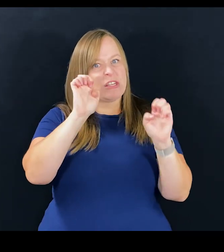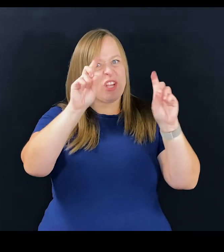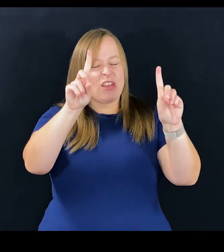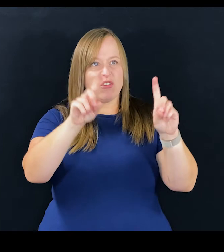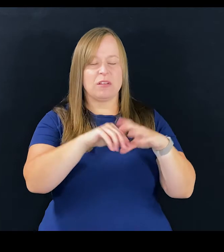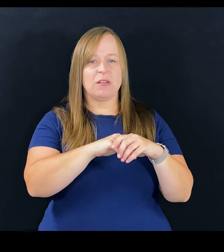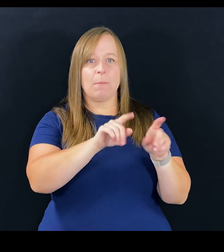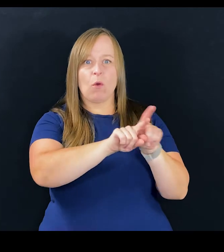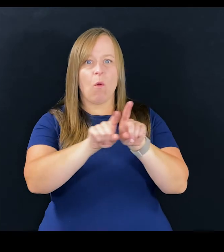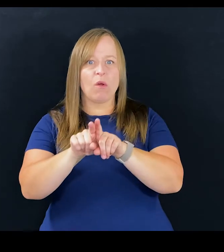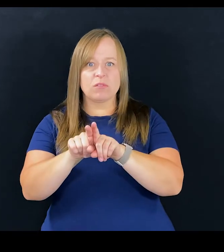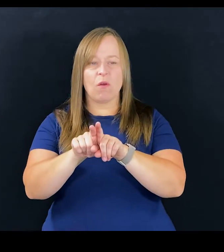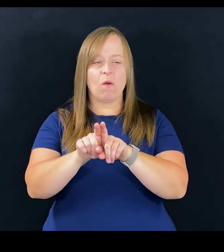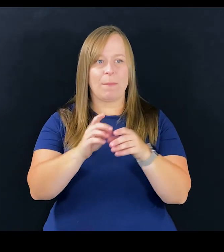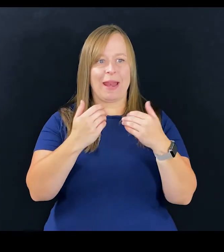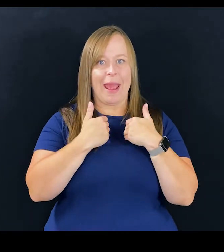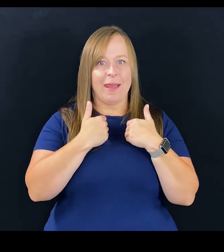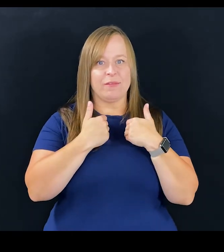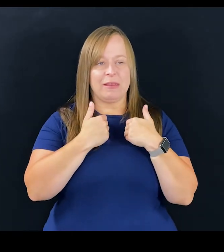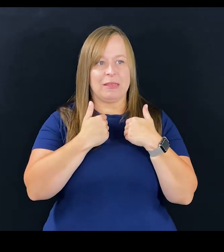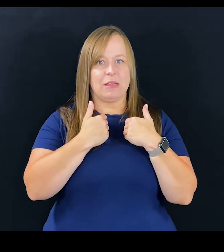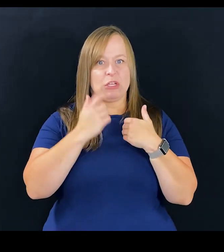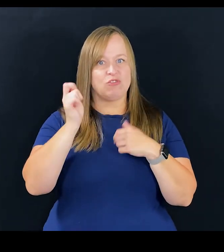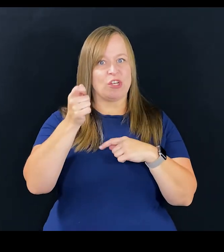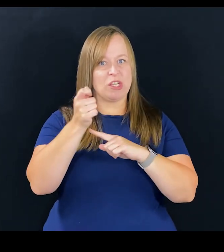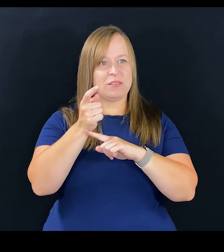but also by having judges